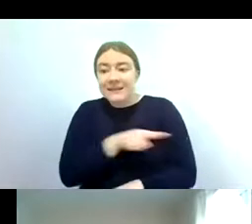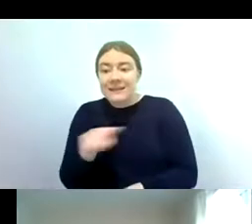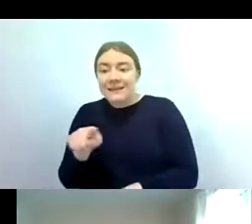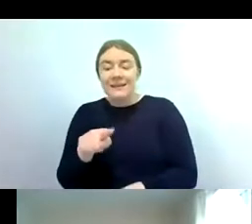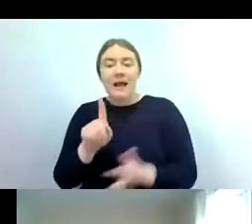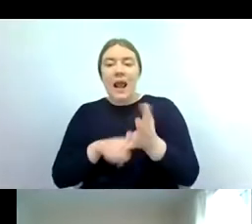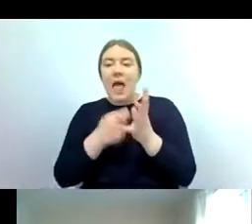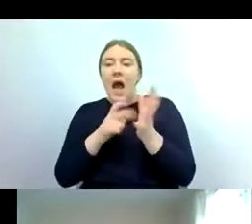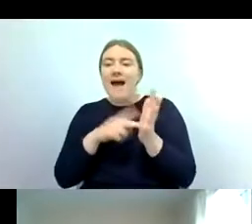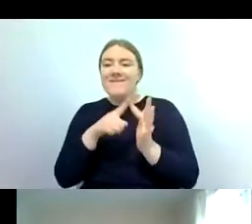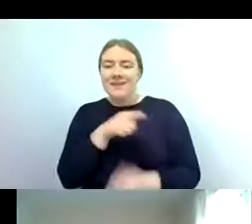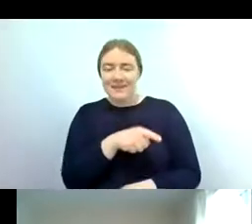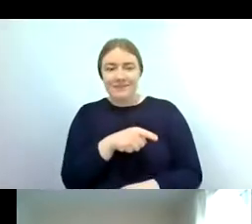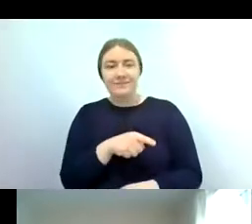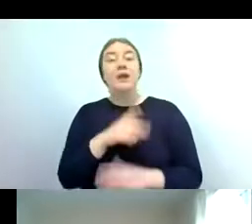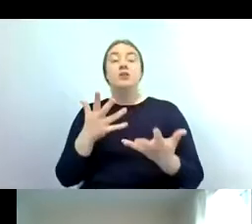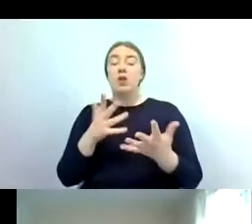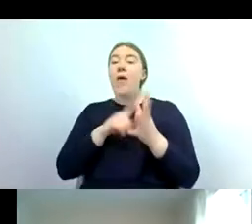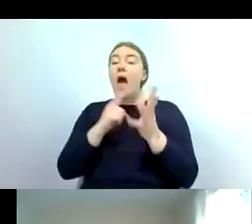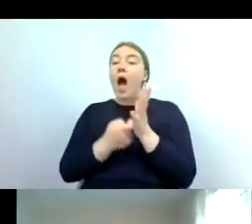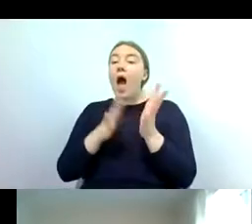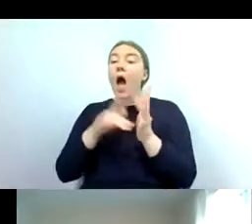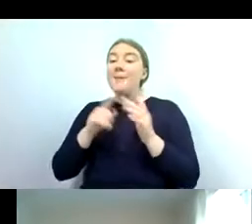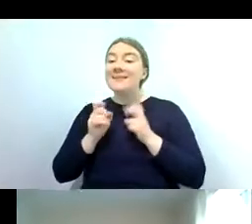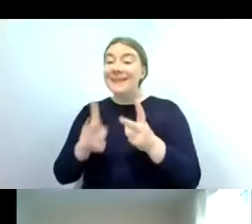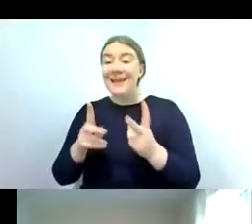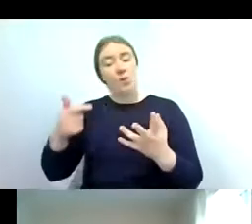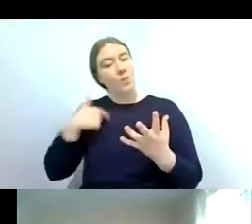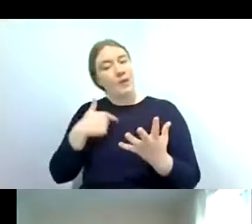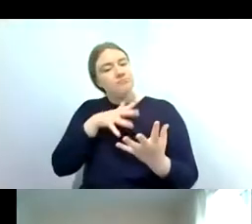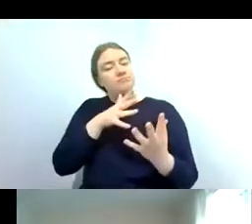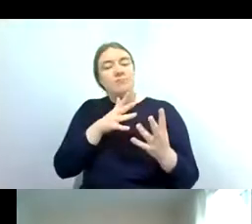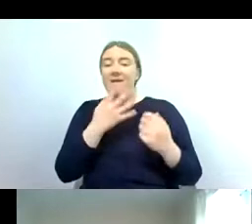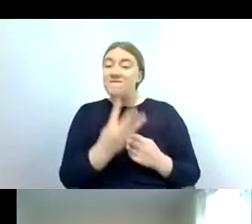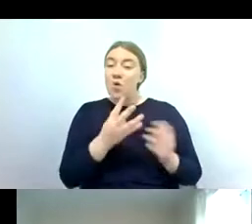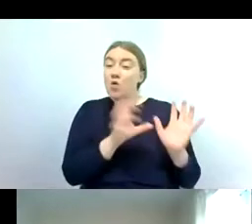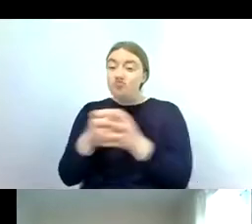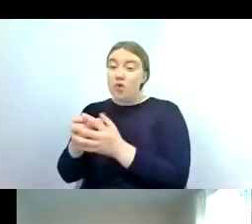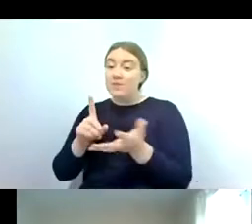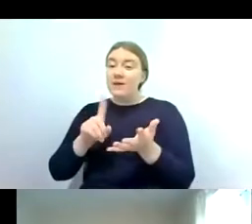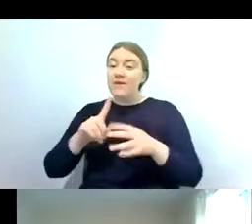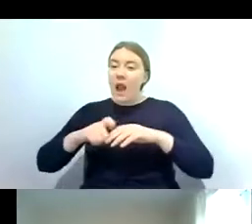for the ARMI scheme we split the mayfly larvae into four distinct groups the mayfly the flat